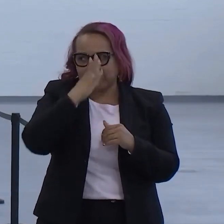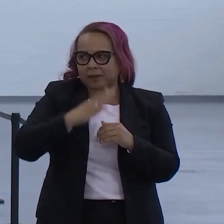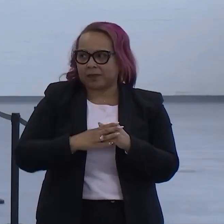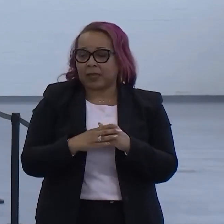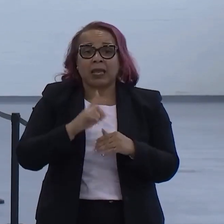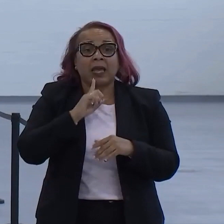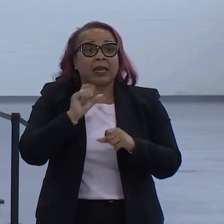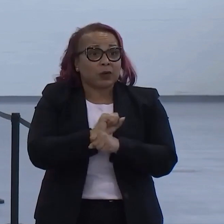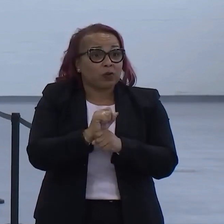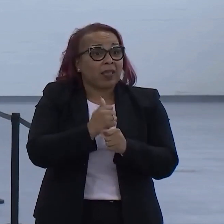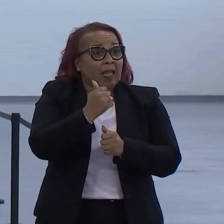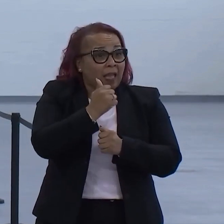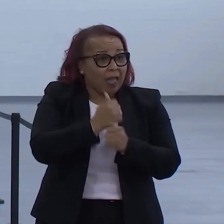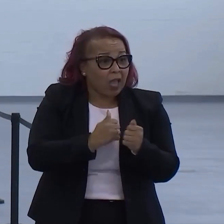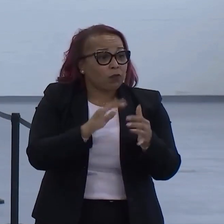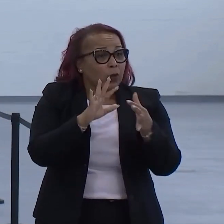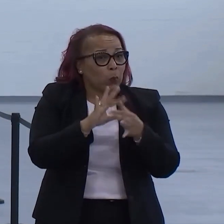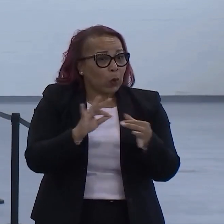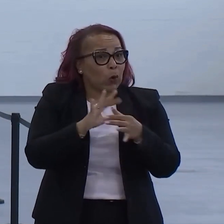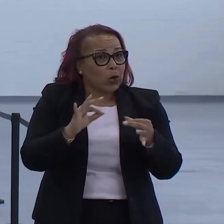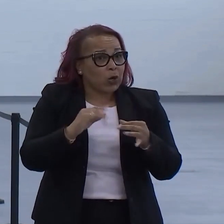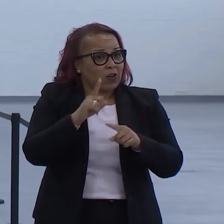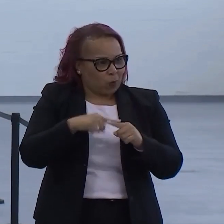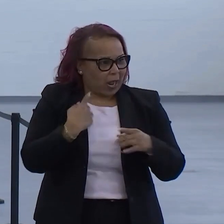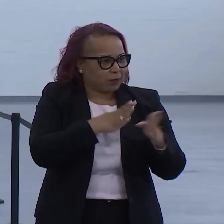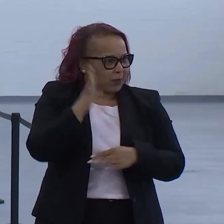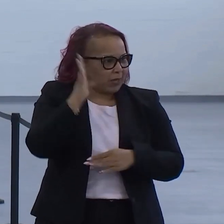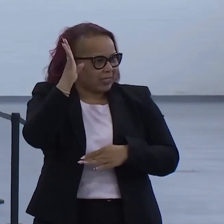literally every word of what I was about to be, what I was going to say was said.